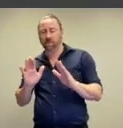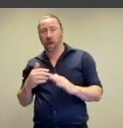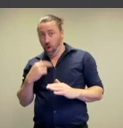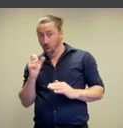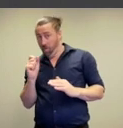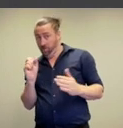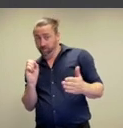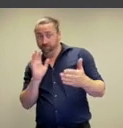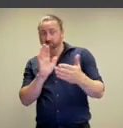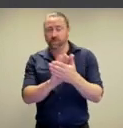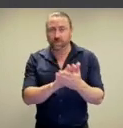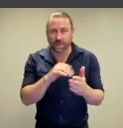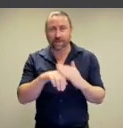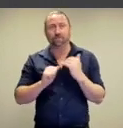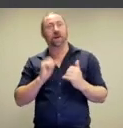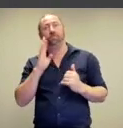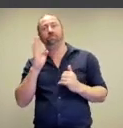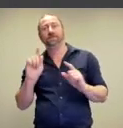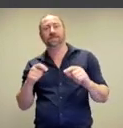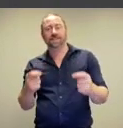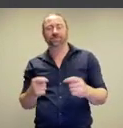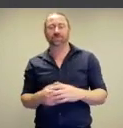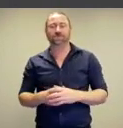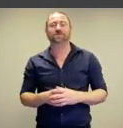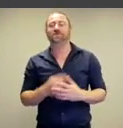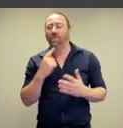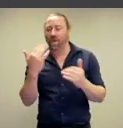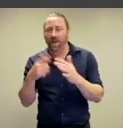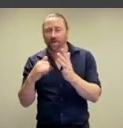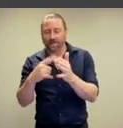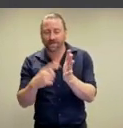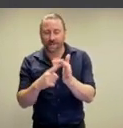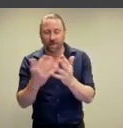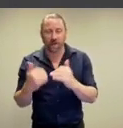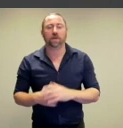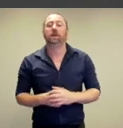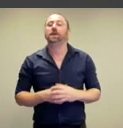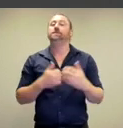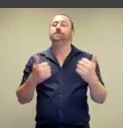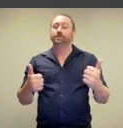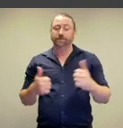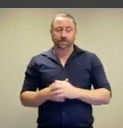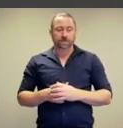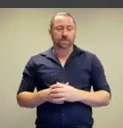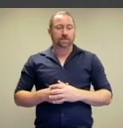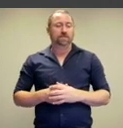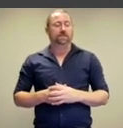nudes. I almost put them into this talk.